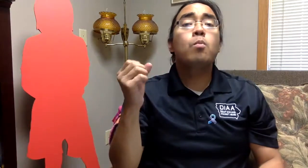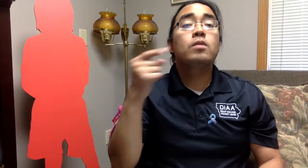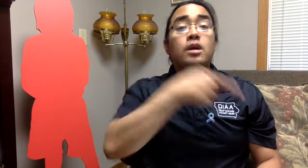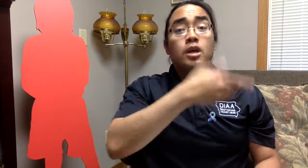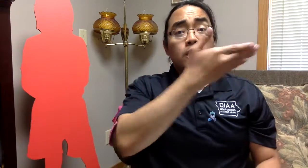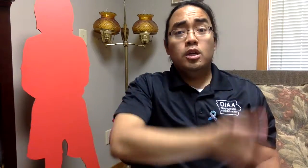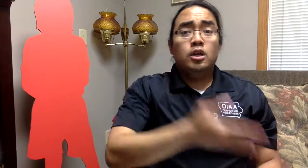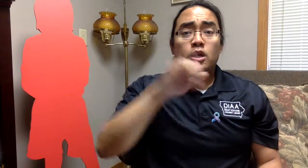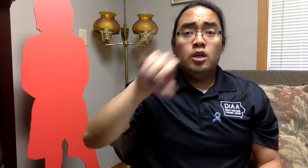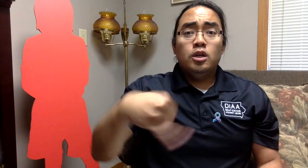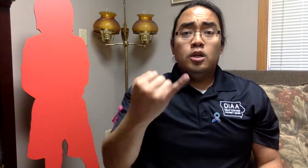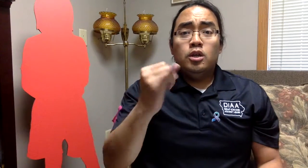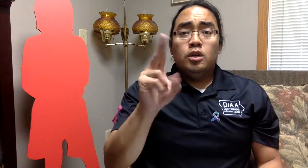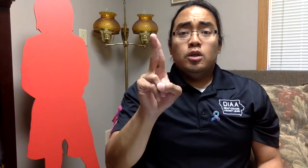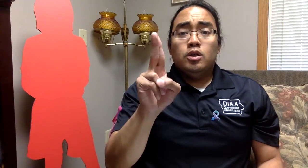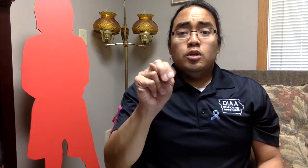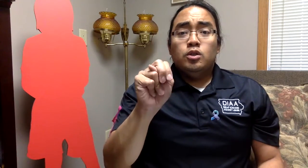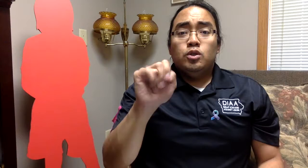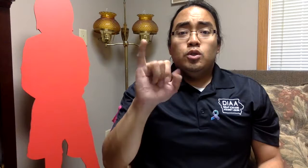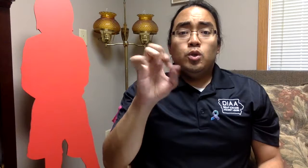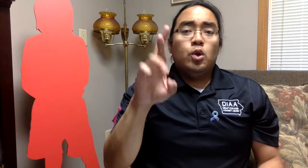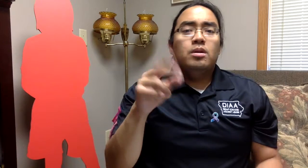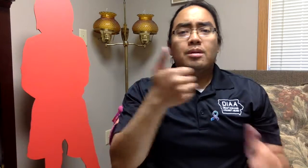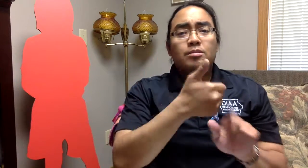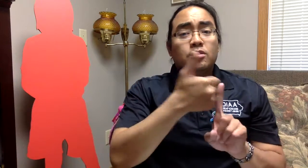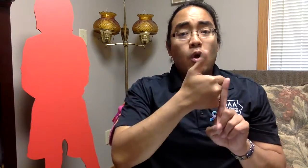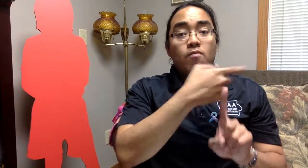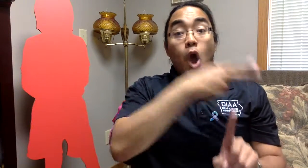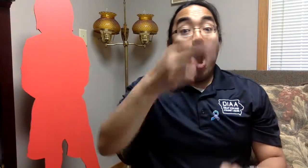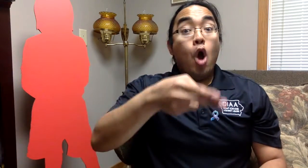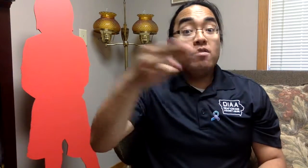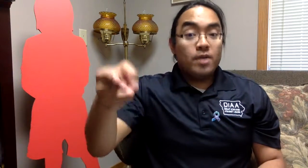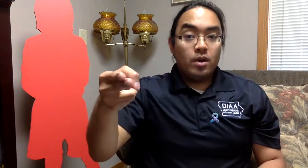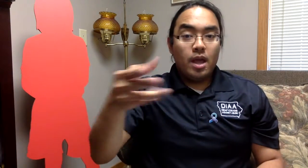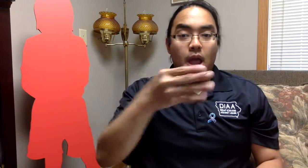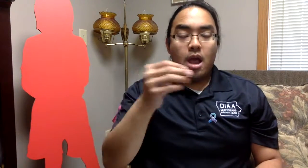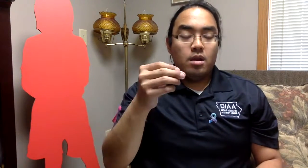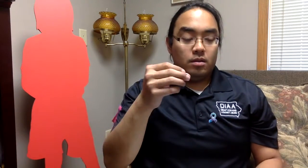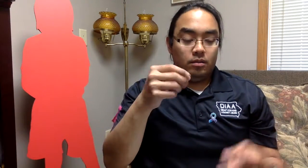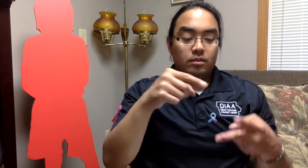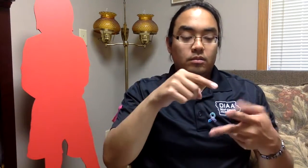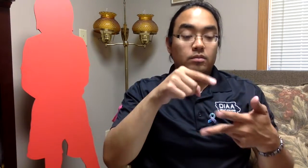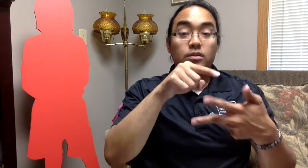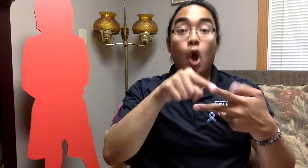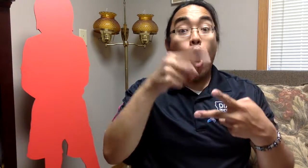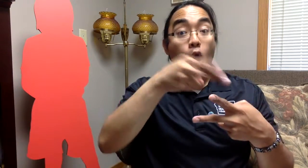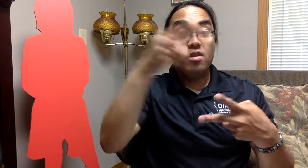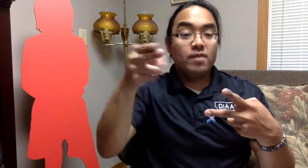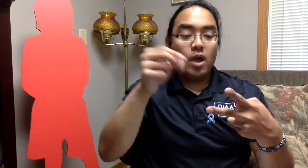Junior is Hard of Hearing